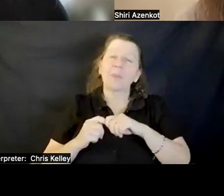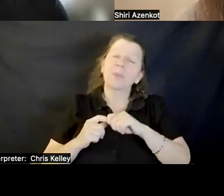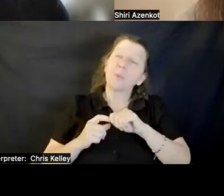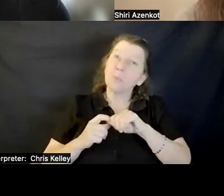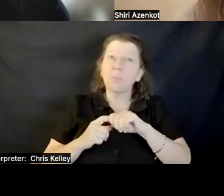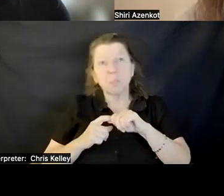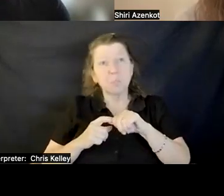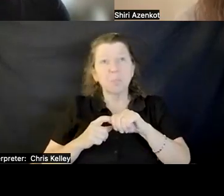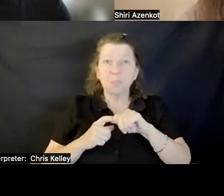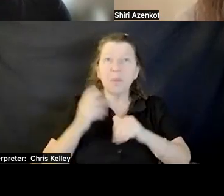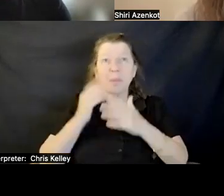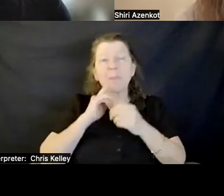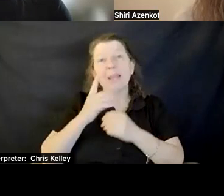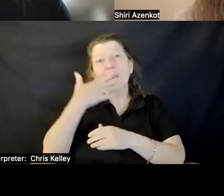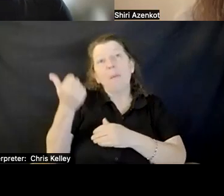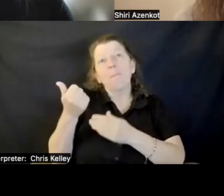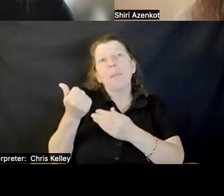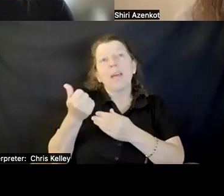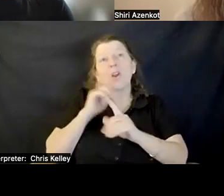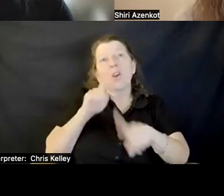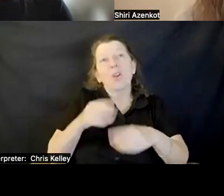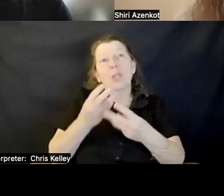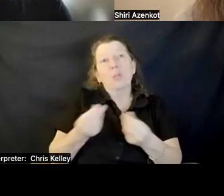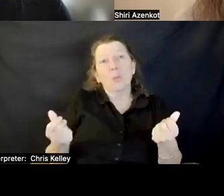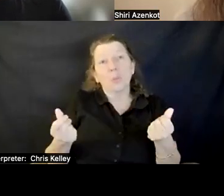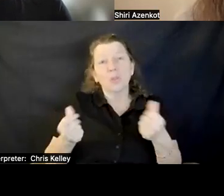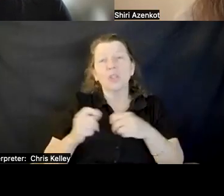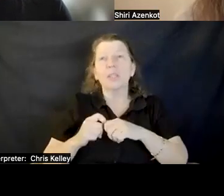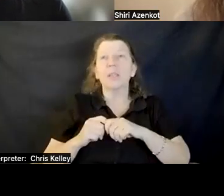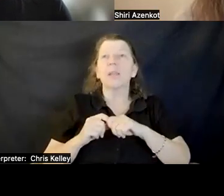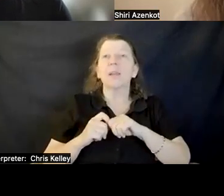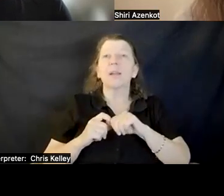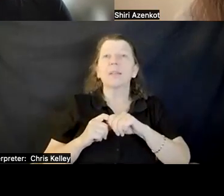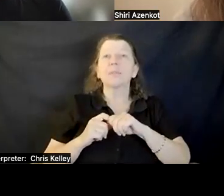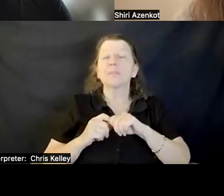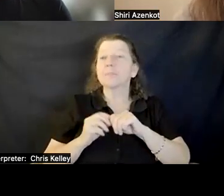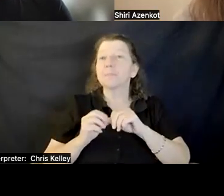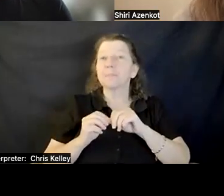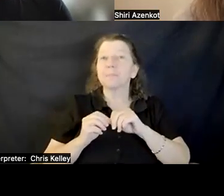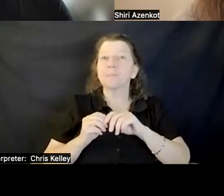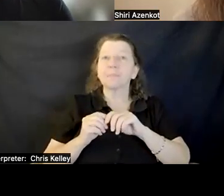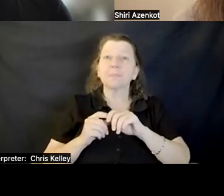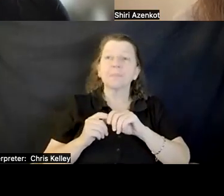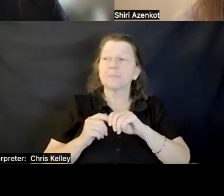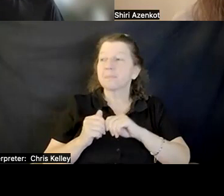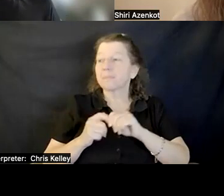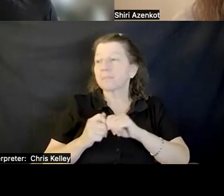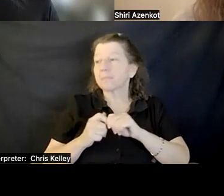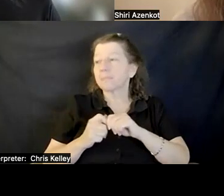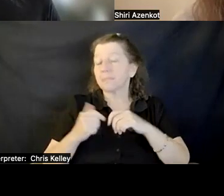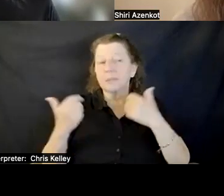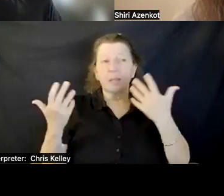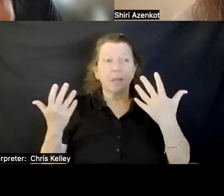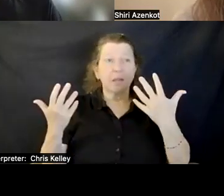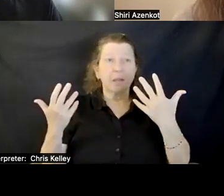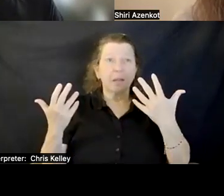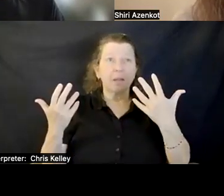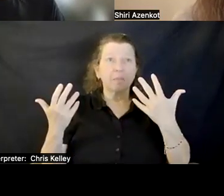solution in that regard. Creating or having some sort of platform where researchers can